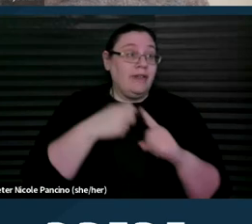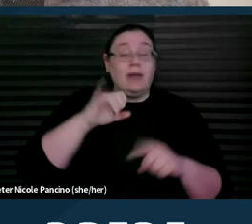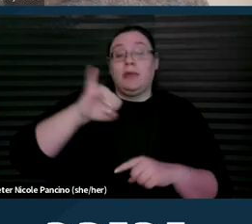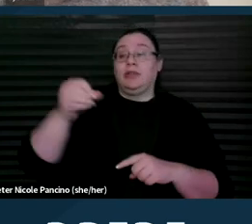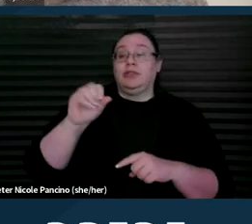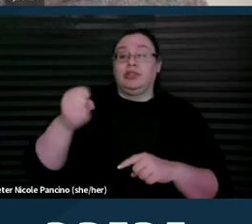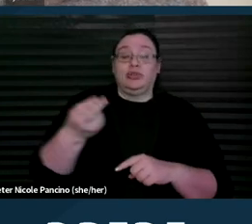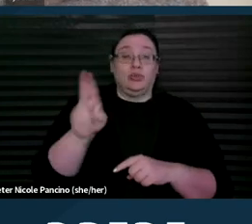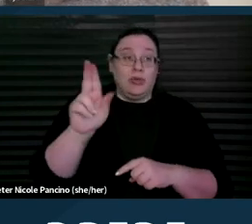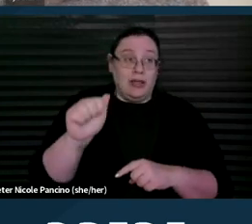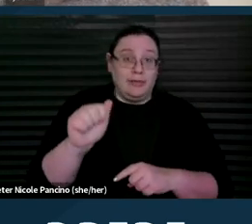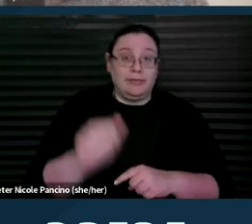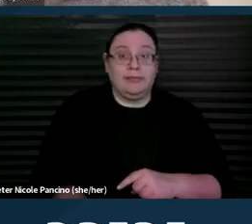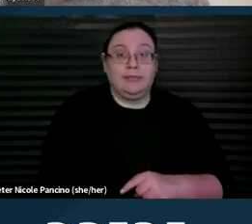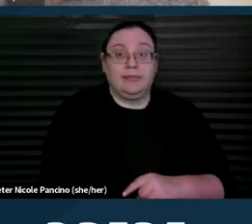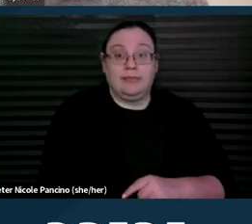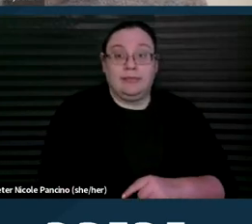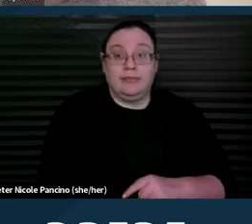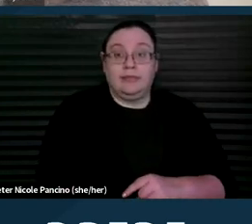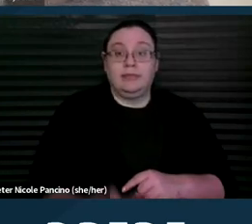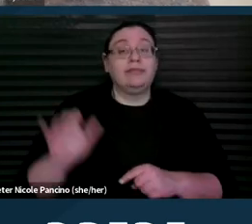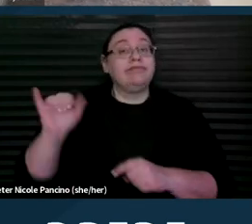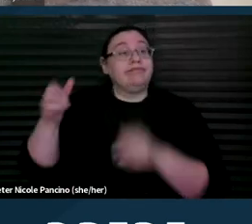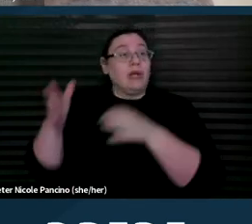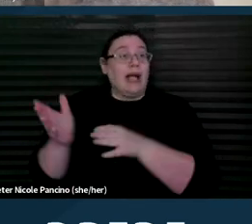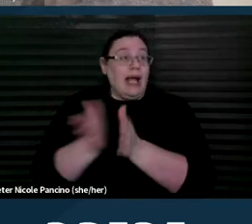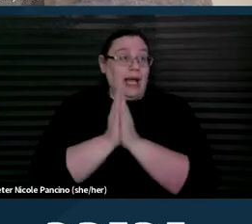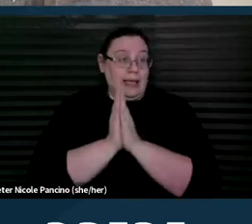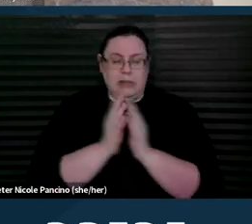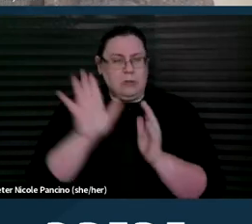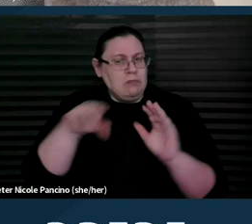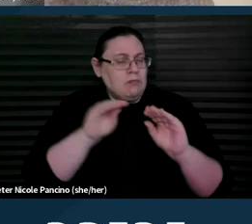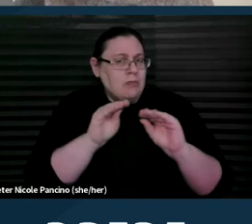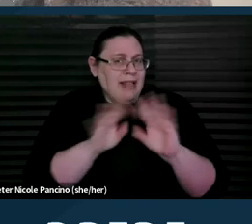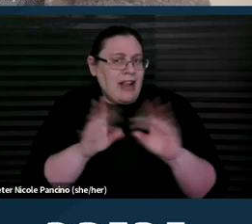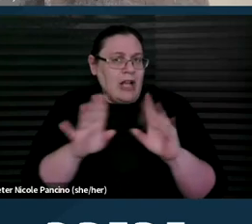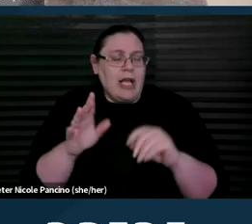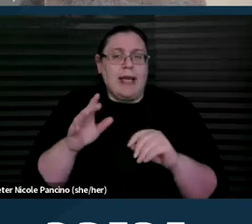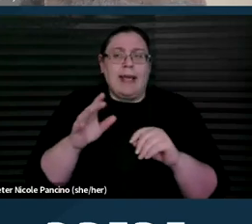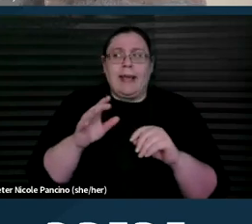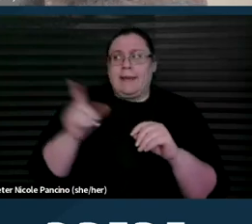and they asked to clarify because I'm not sure I understood your point